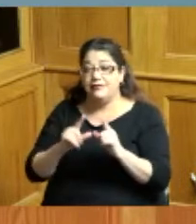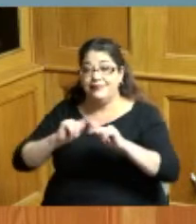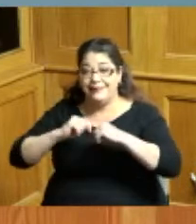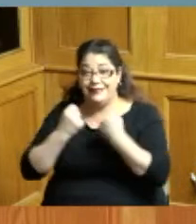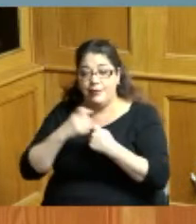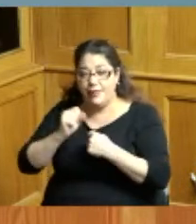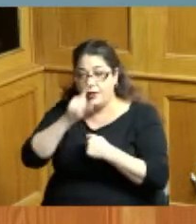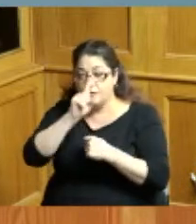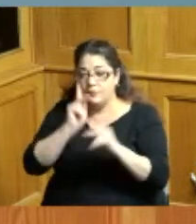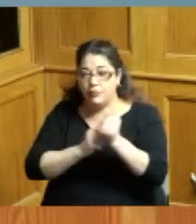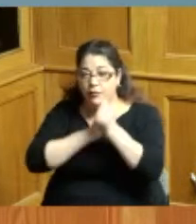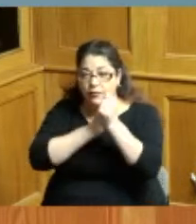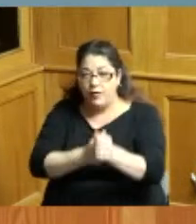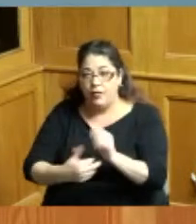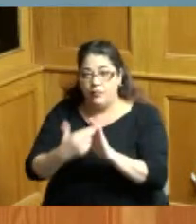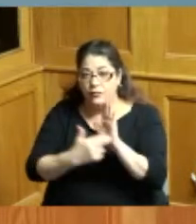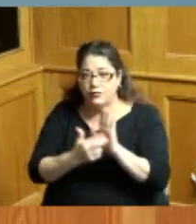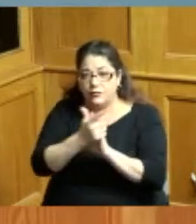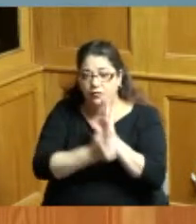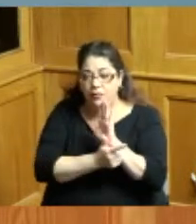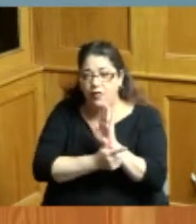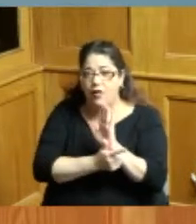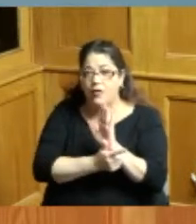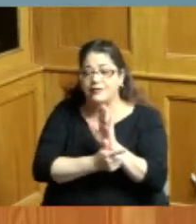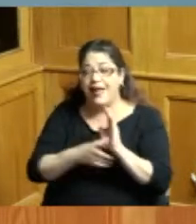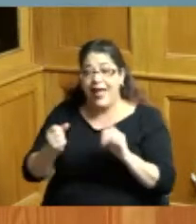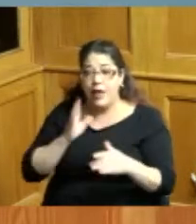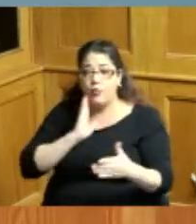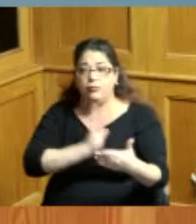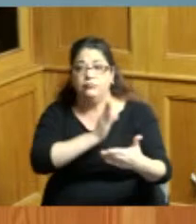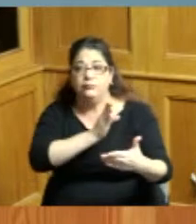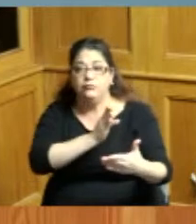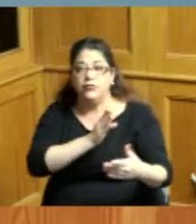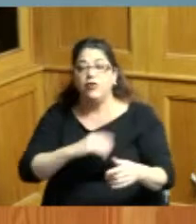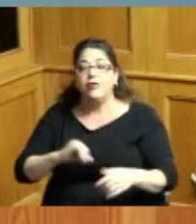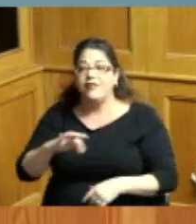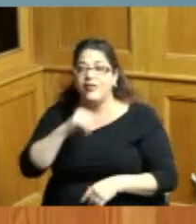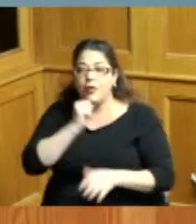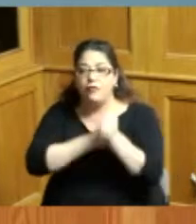and where appropriate objecting to liquor license renewal for non-compliant establishments